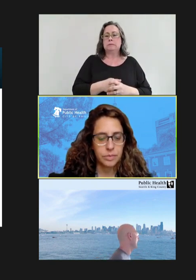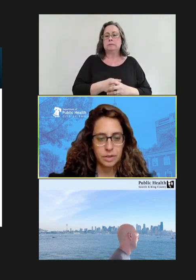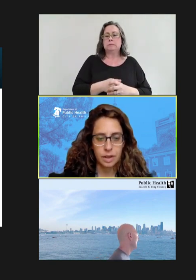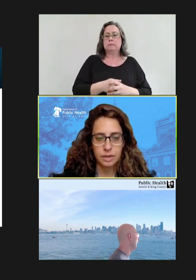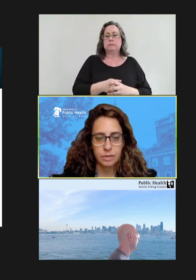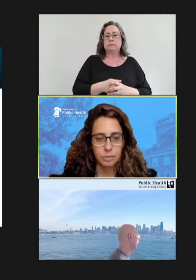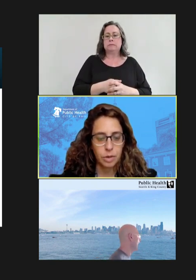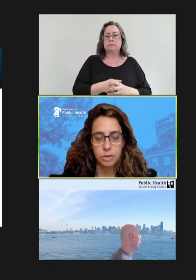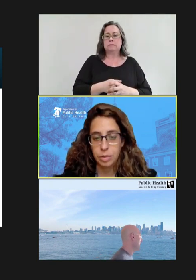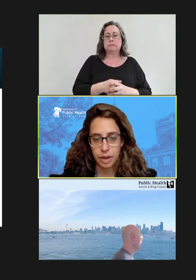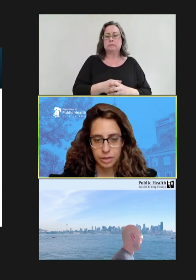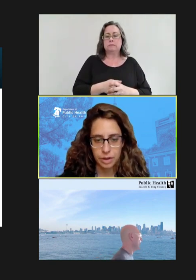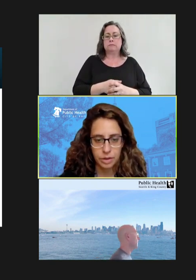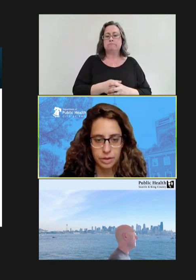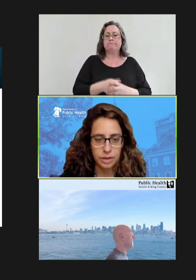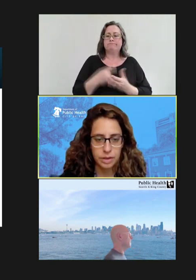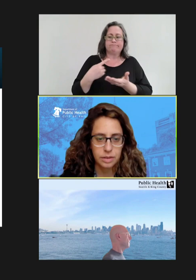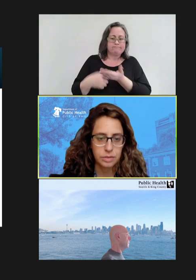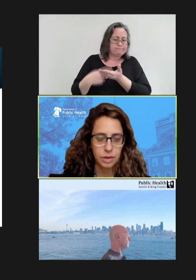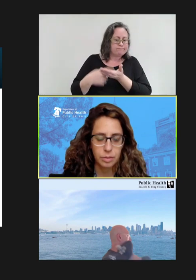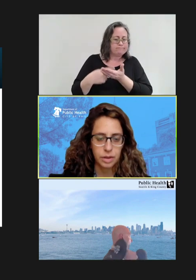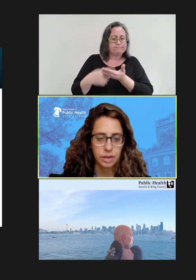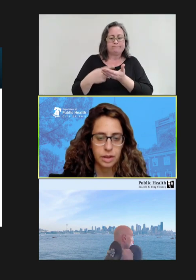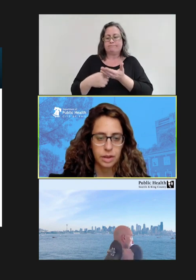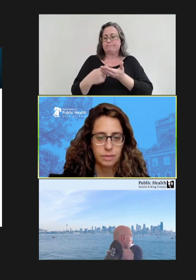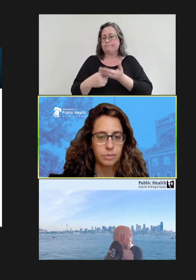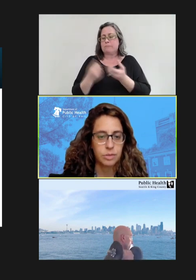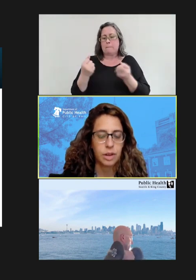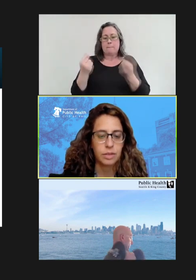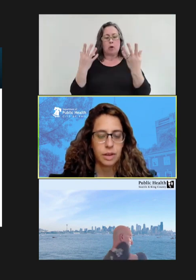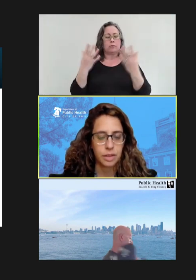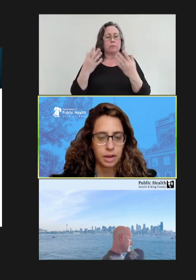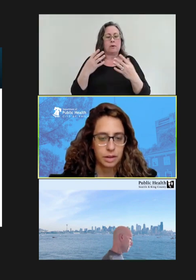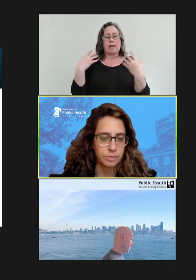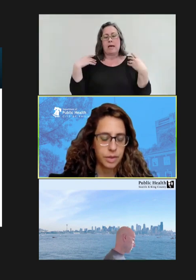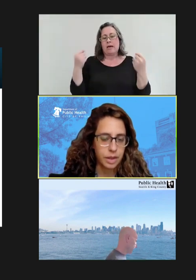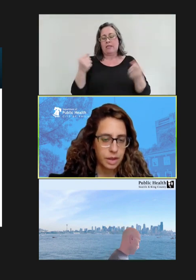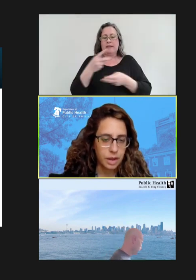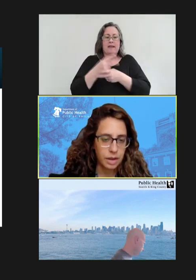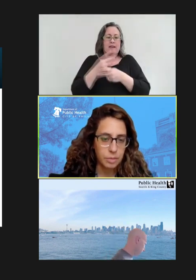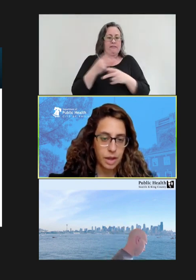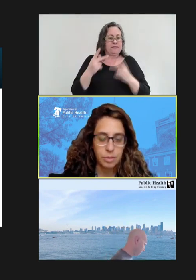discussing multiple health care visits. This family sought health care at most